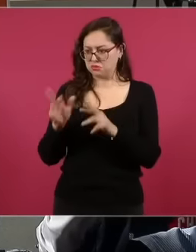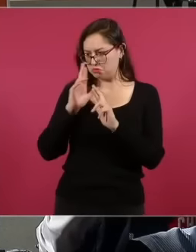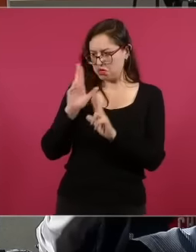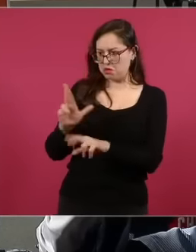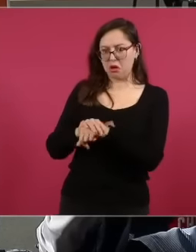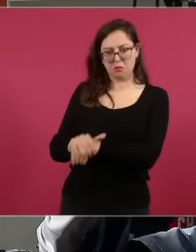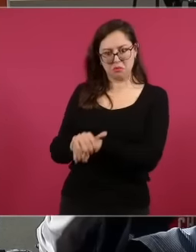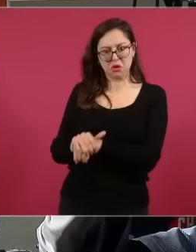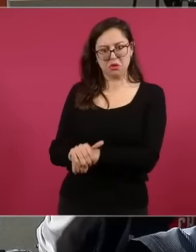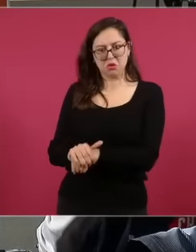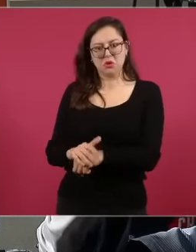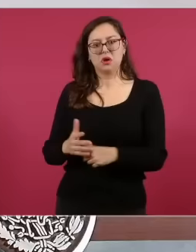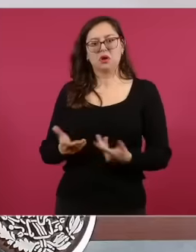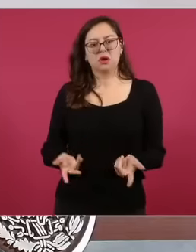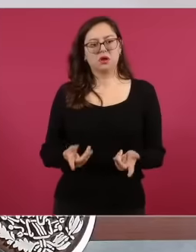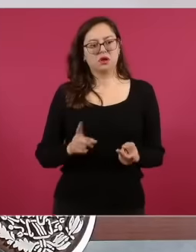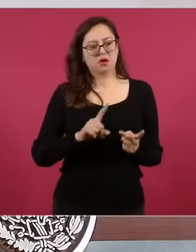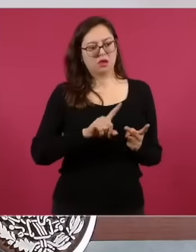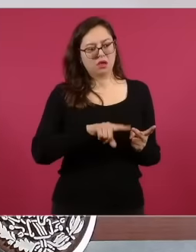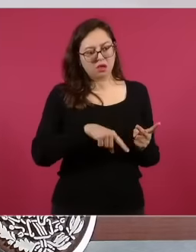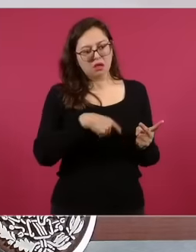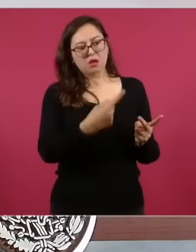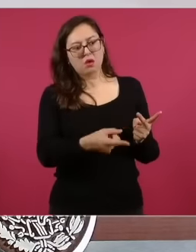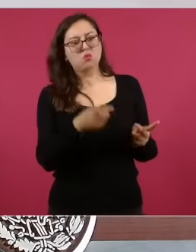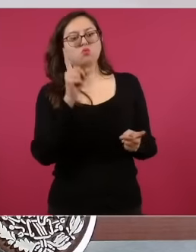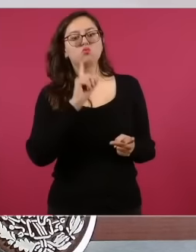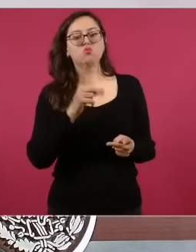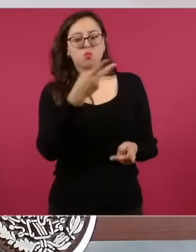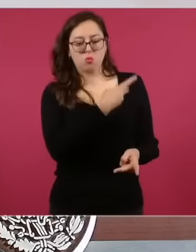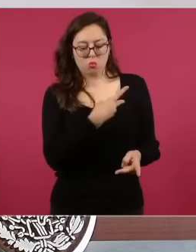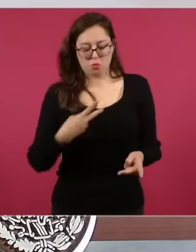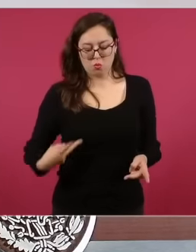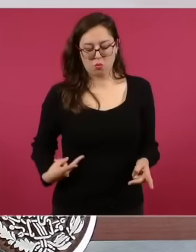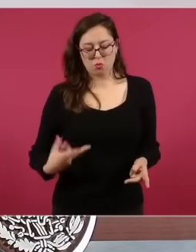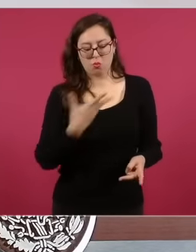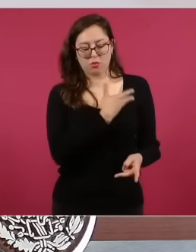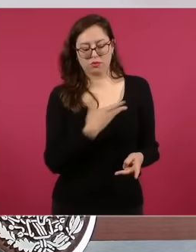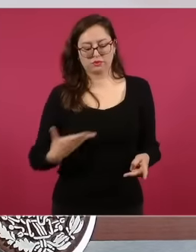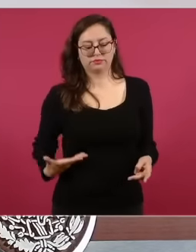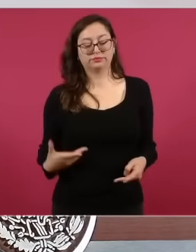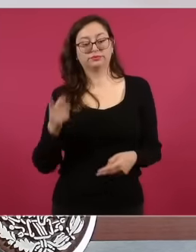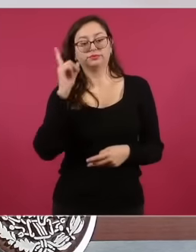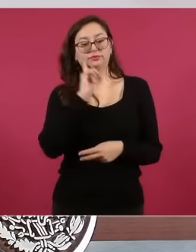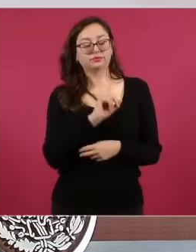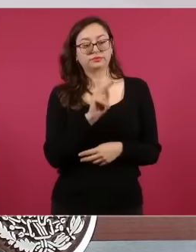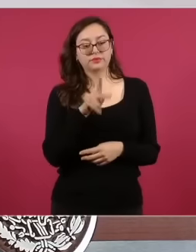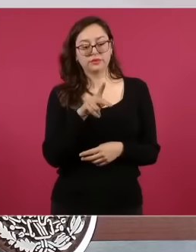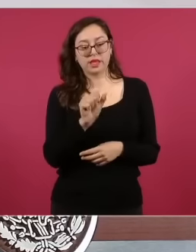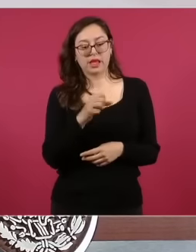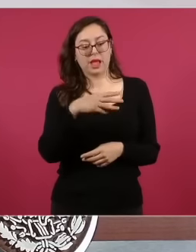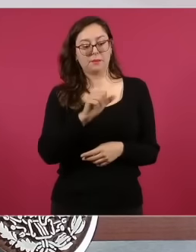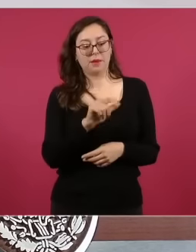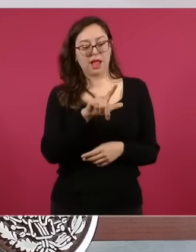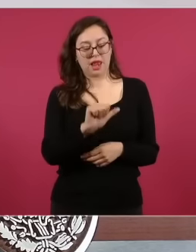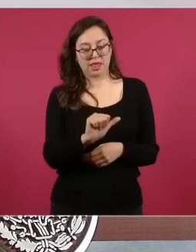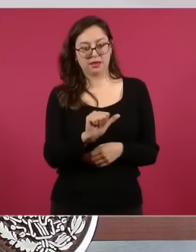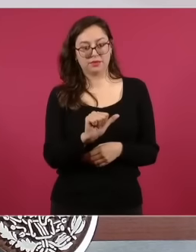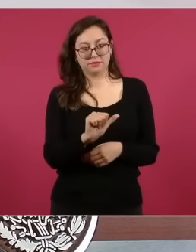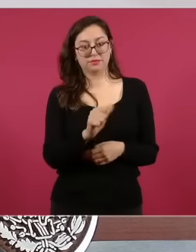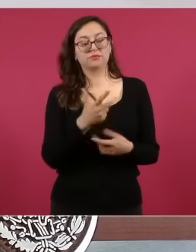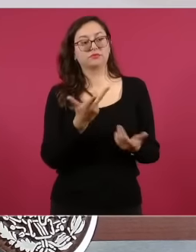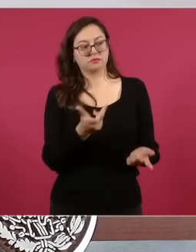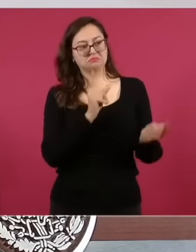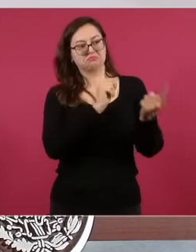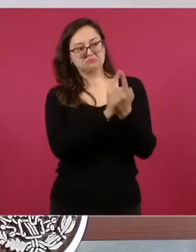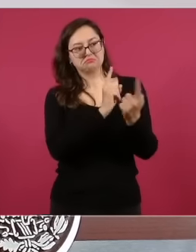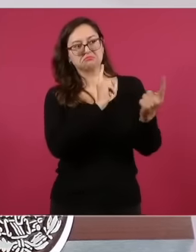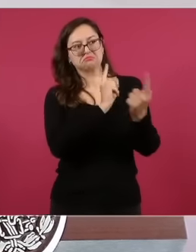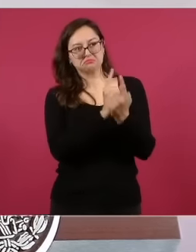I know Vice President Camala Harry I have seen her on three four